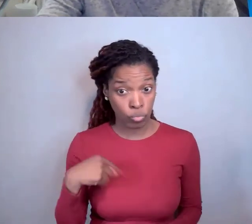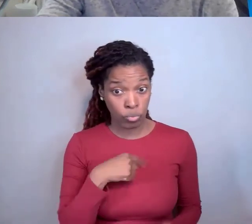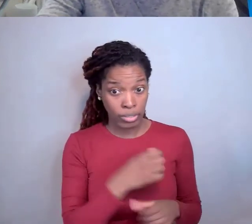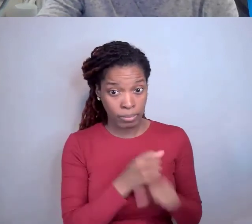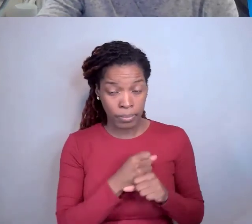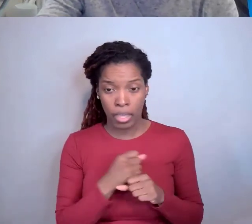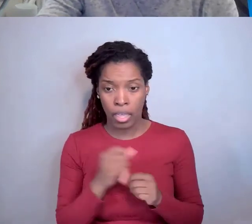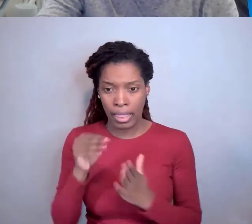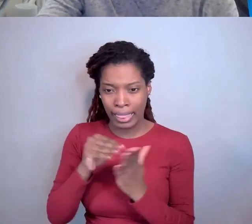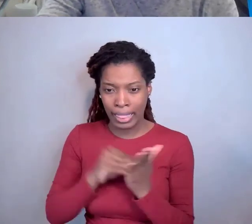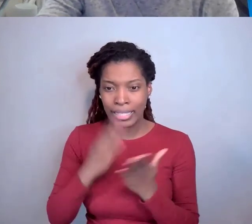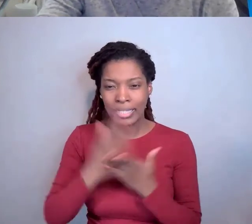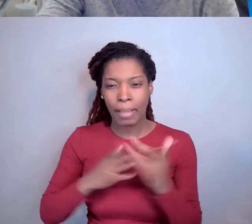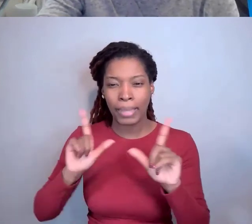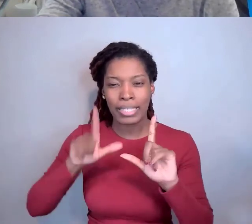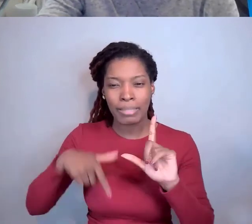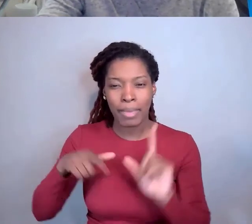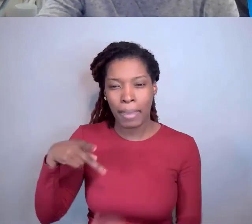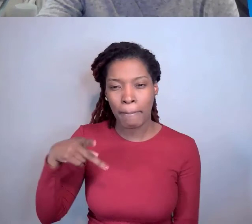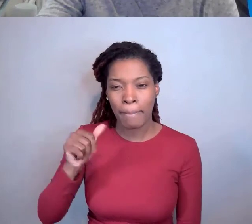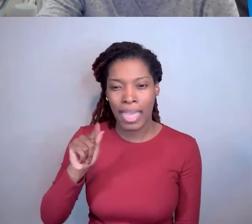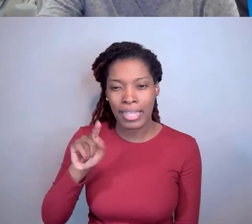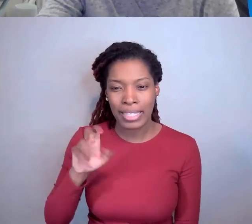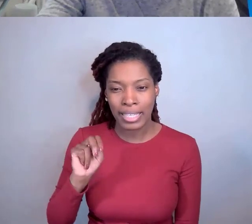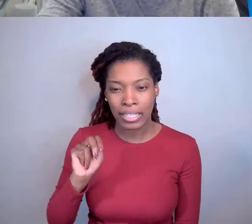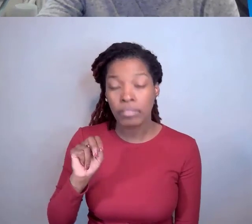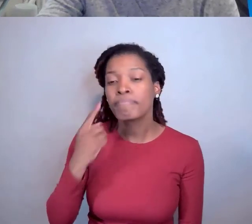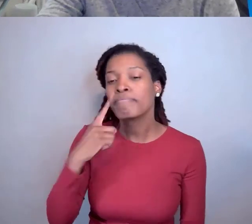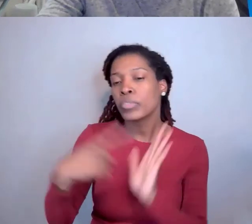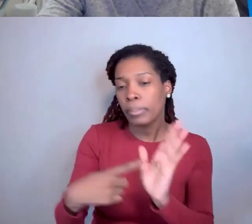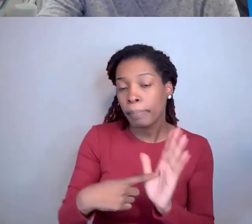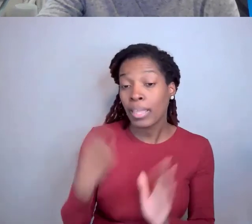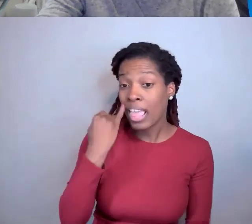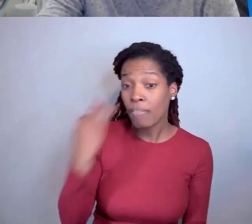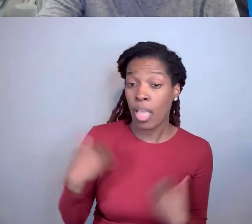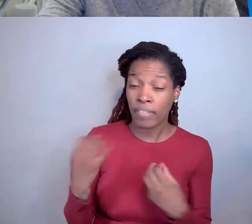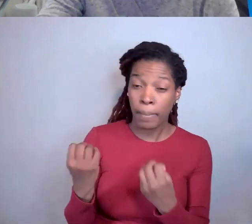For example a large, multi-year core grant that may have several patent filings.